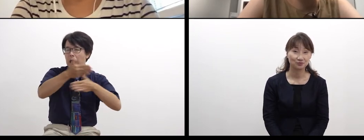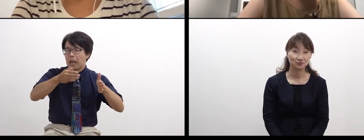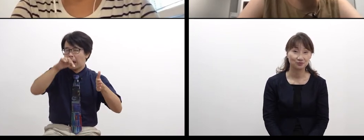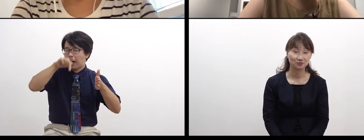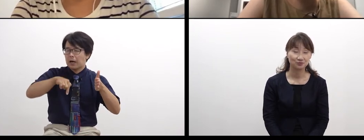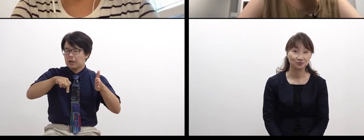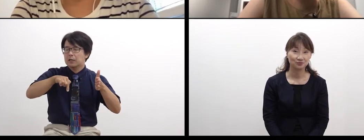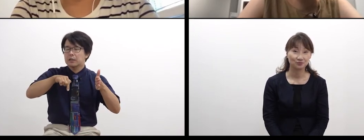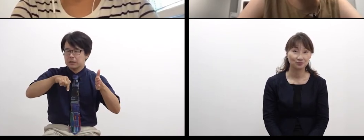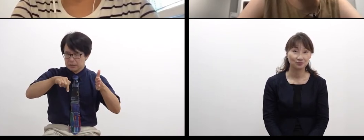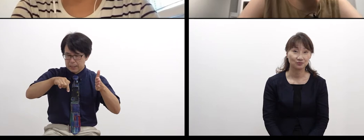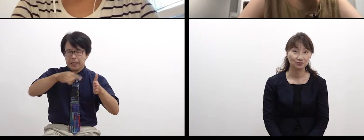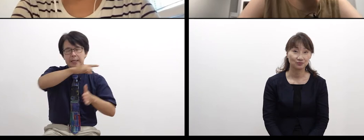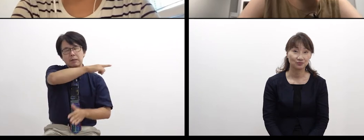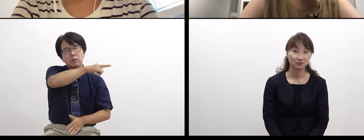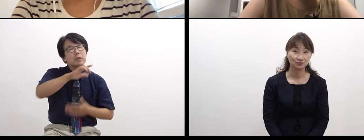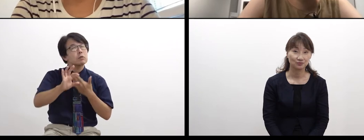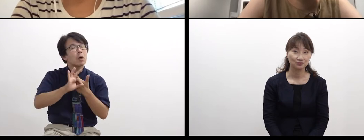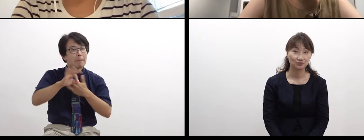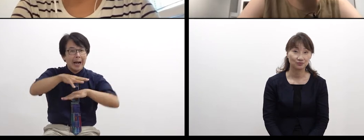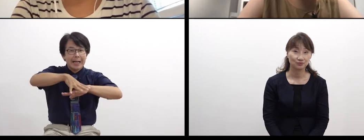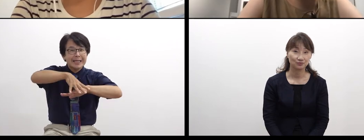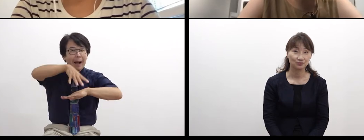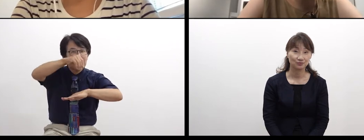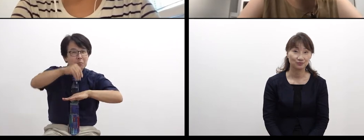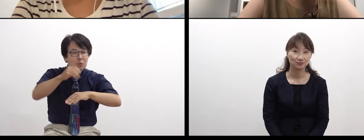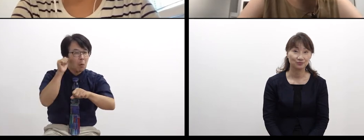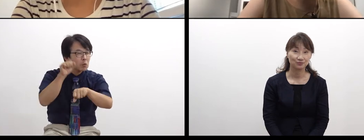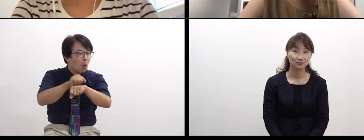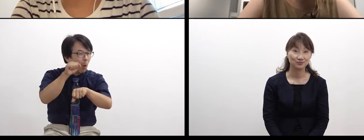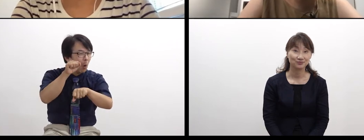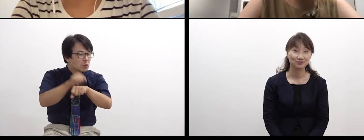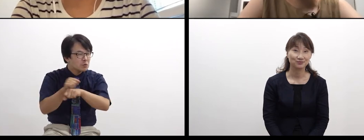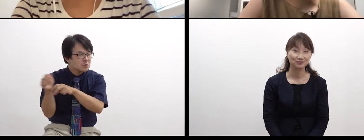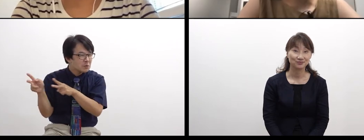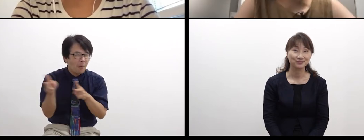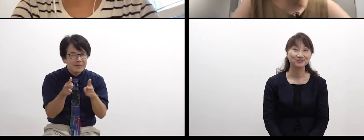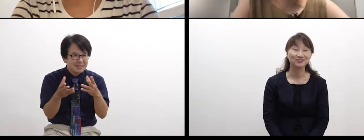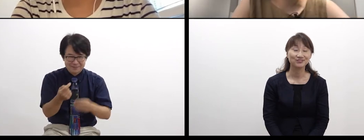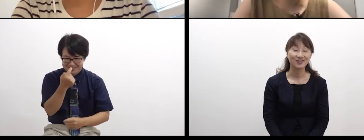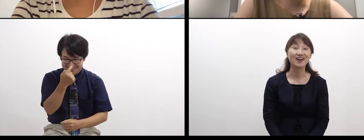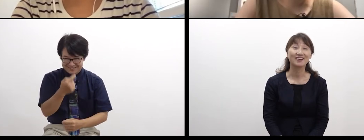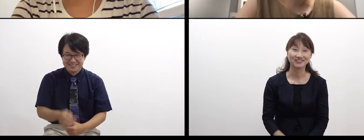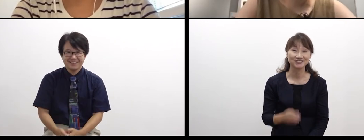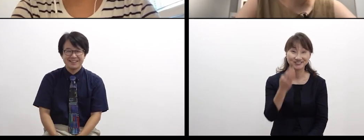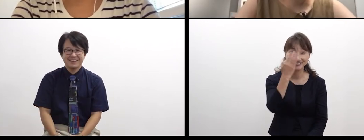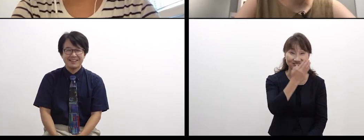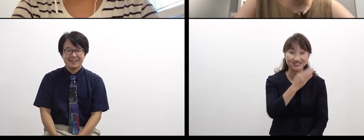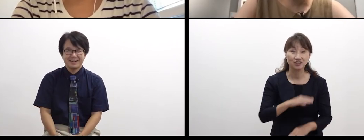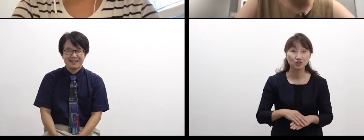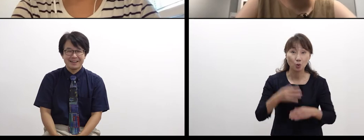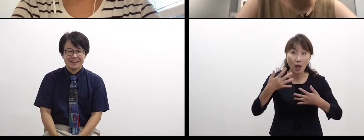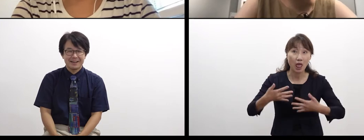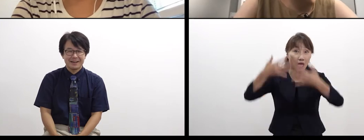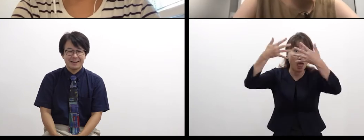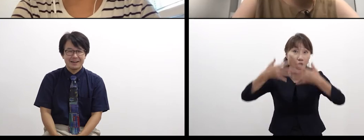and I prepared some camping gear and etc. (laugh) Was it a video? Or photos? Language?